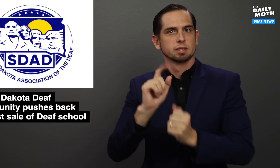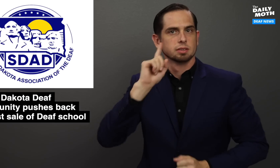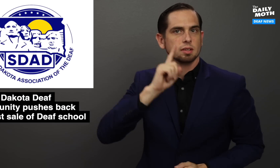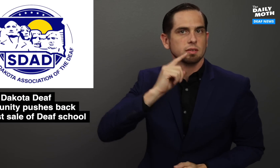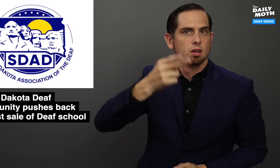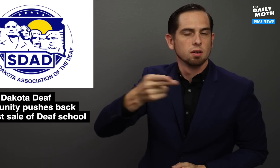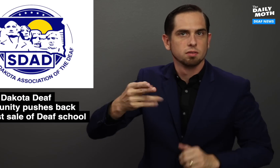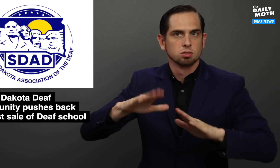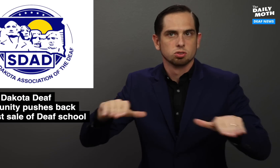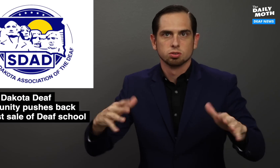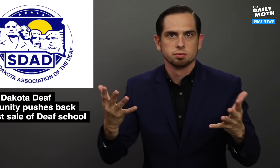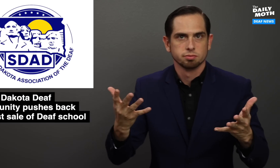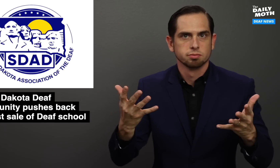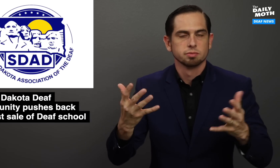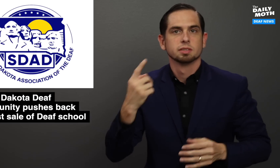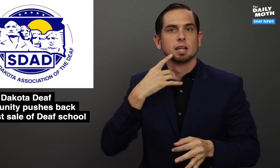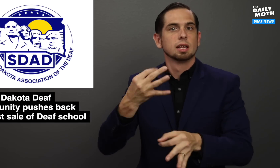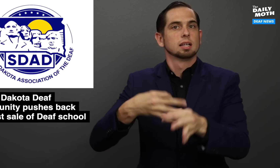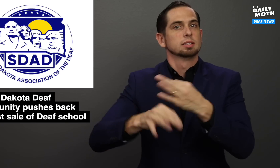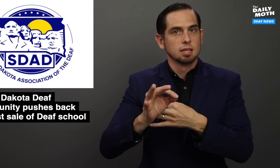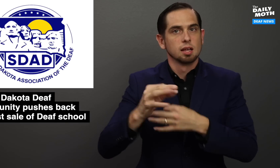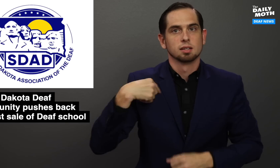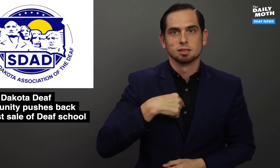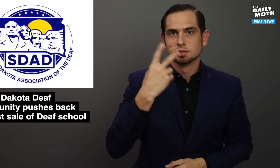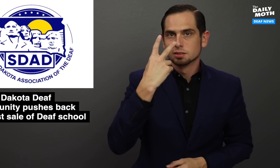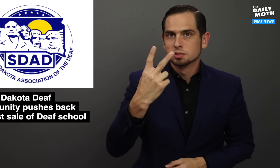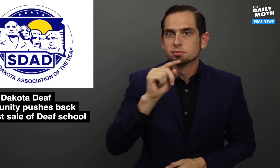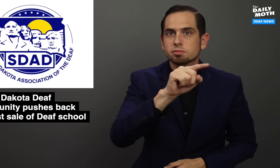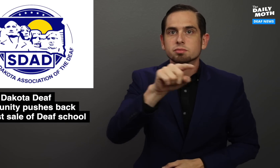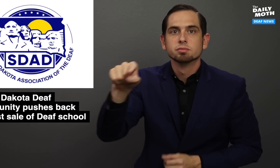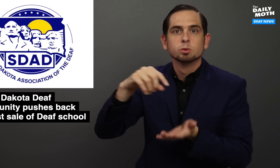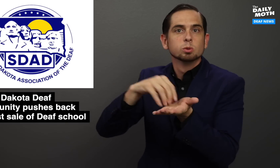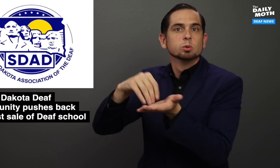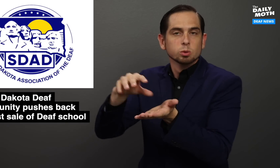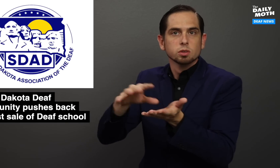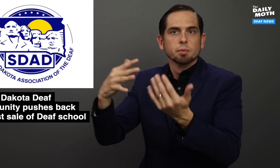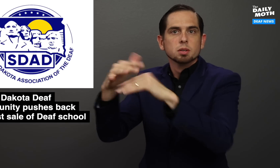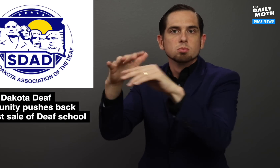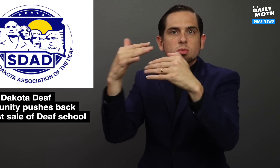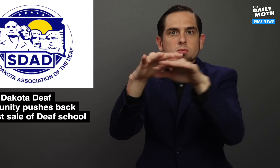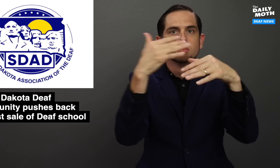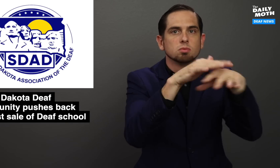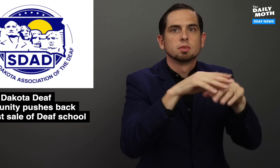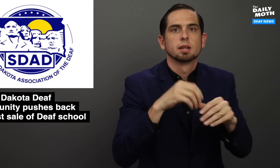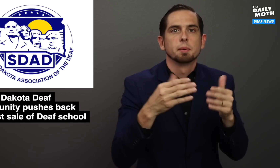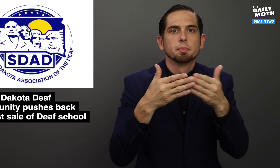to deaf and hard of hearing children. Instead, we see these students being mainstreamed in